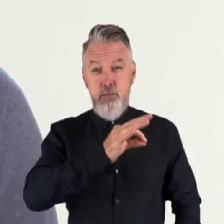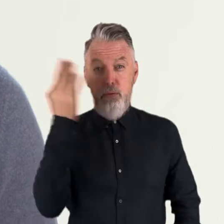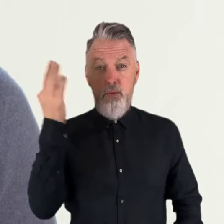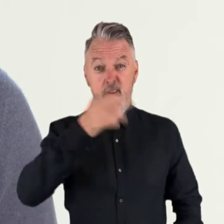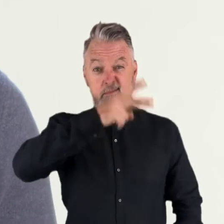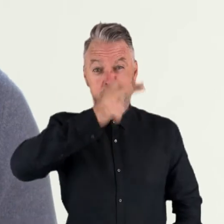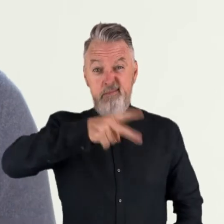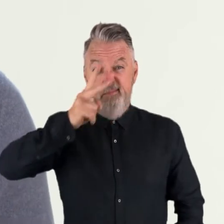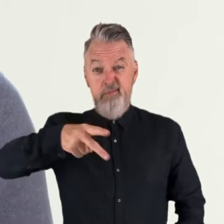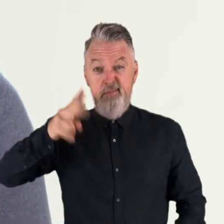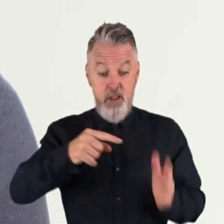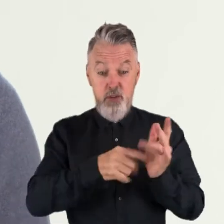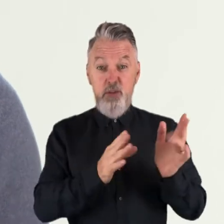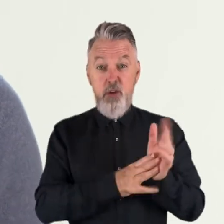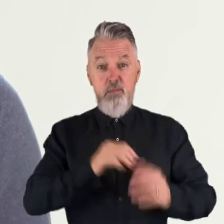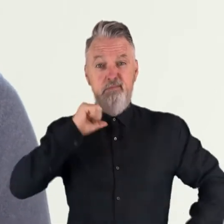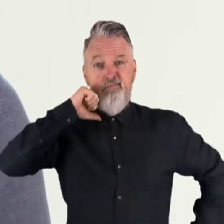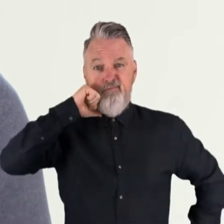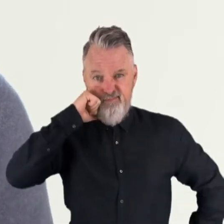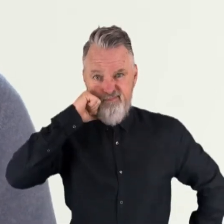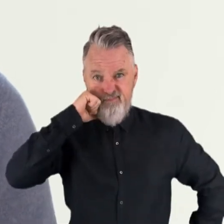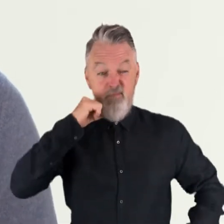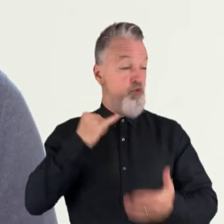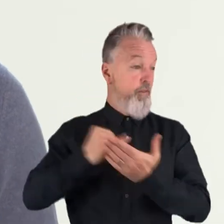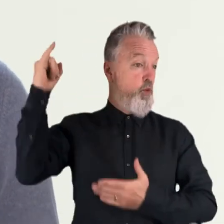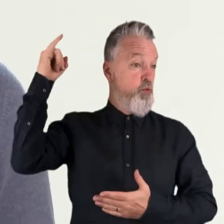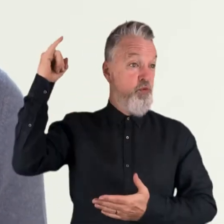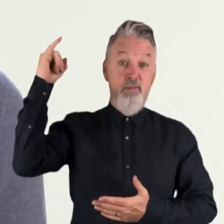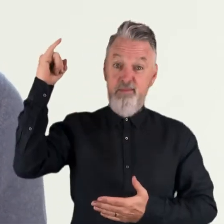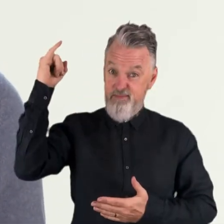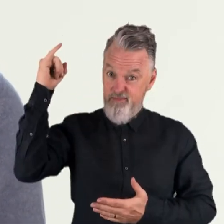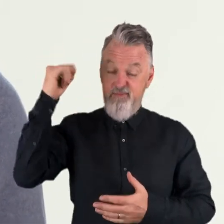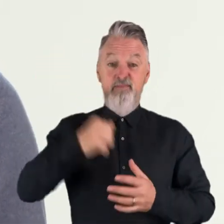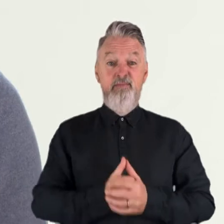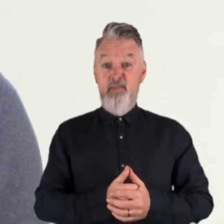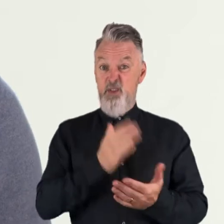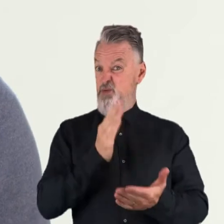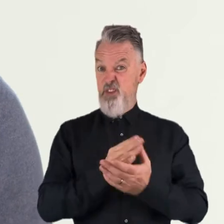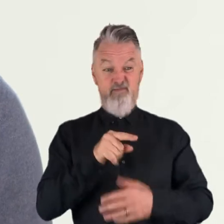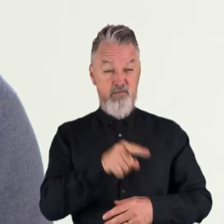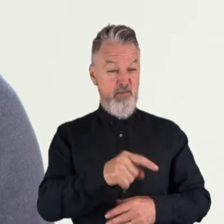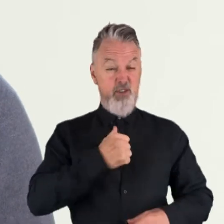Tom was frustrated and he often refused to do them. It was the worst part of the day for his Mum and Dad too.